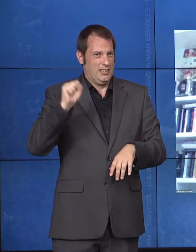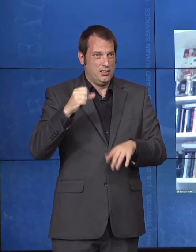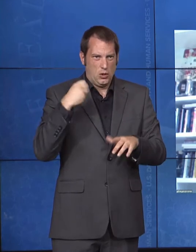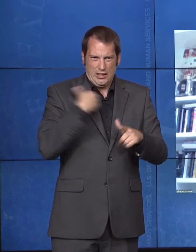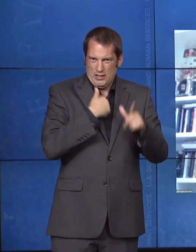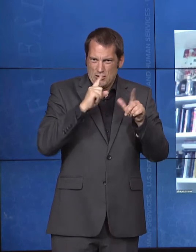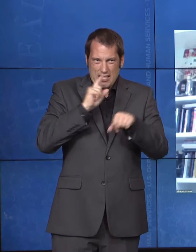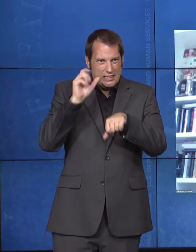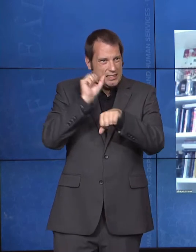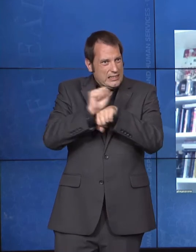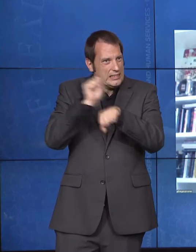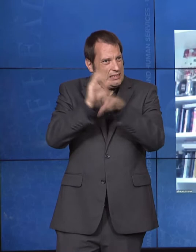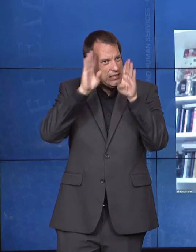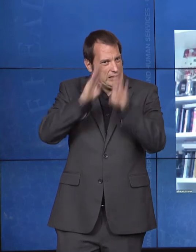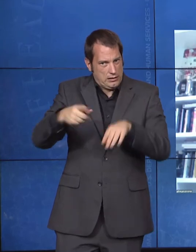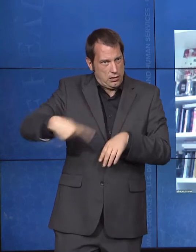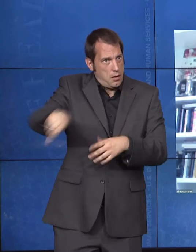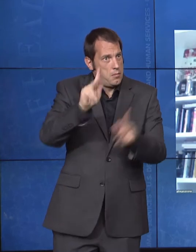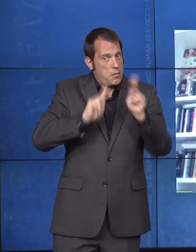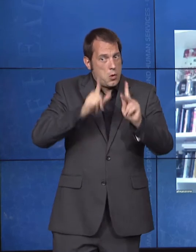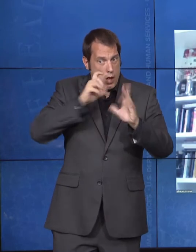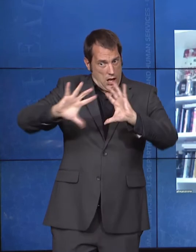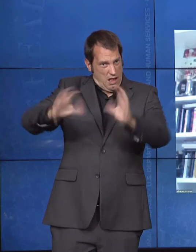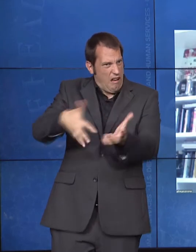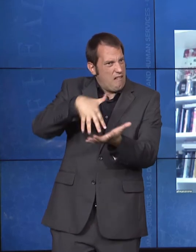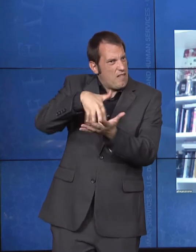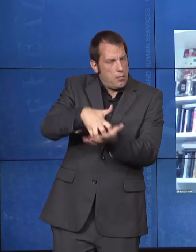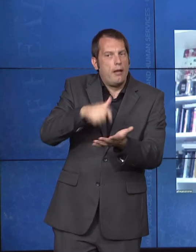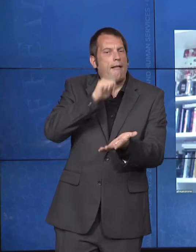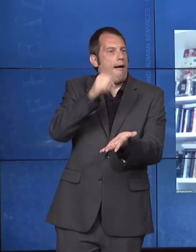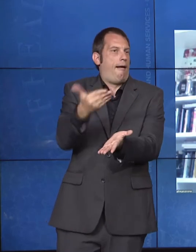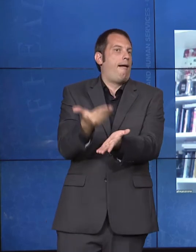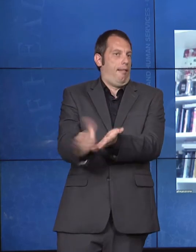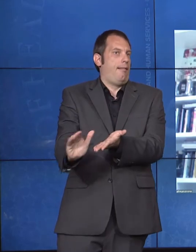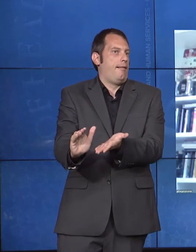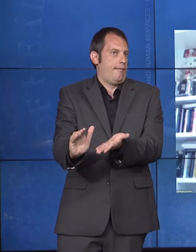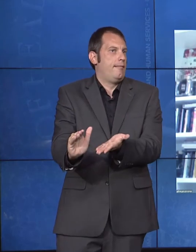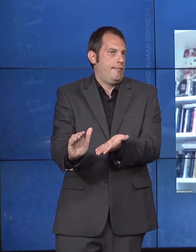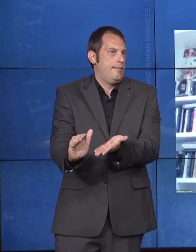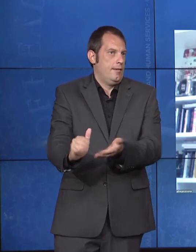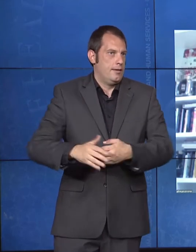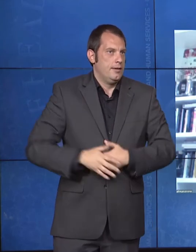30 years of refreshing. I'm so glad that Lance and Julie helped put this event together.